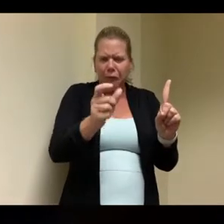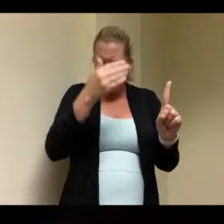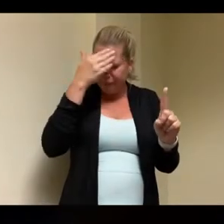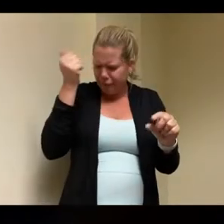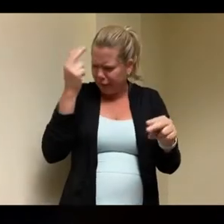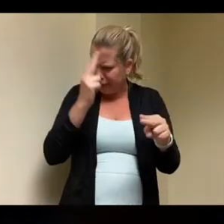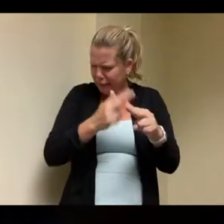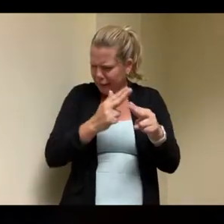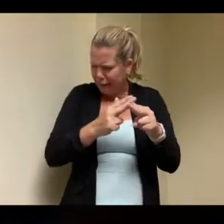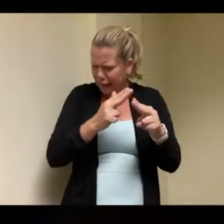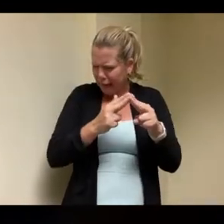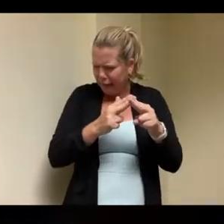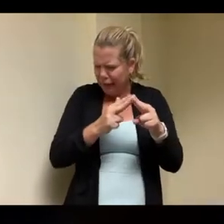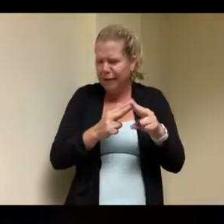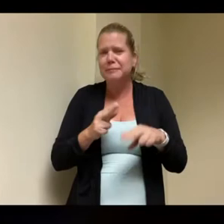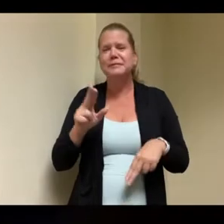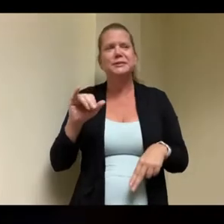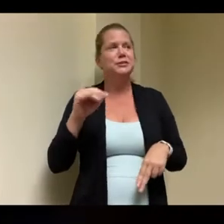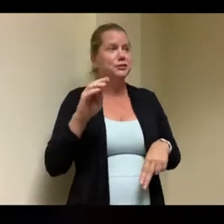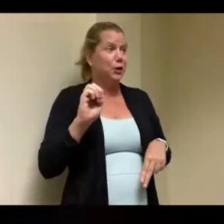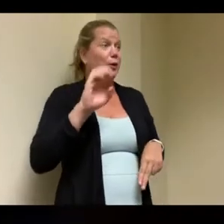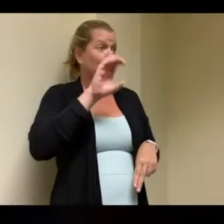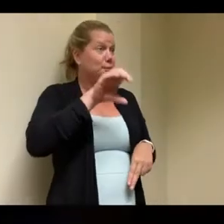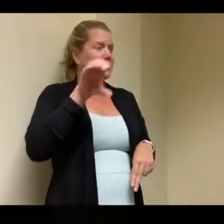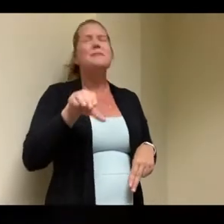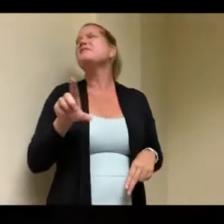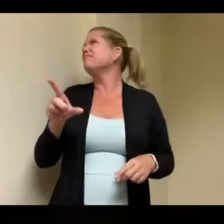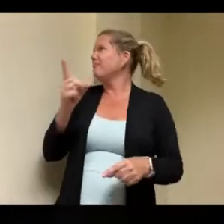uh you have the individuals and the staff all have